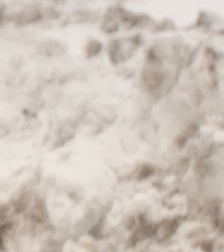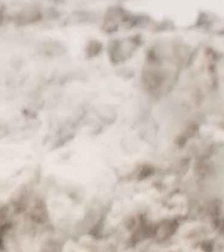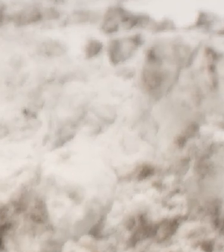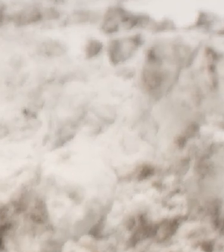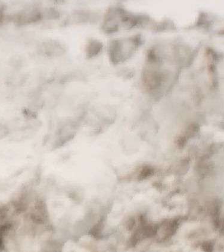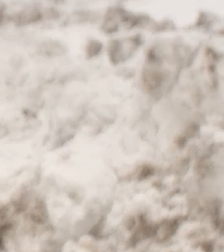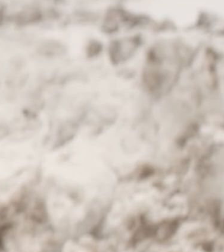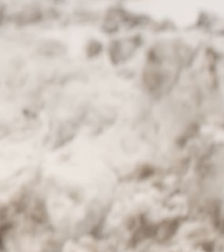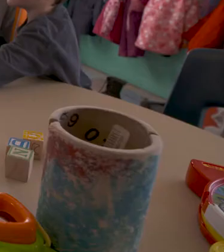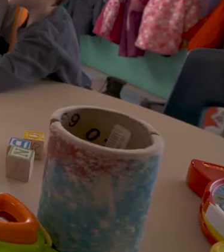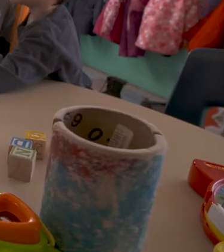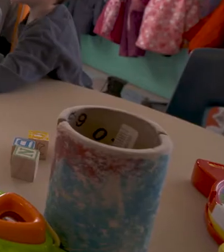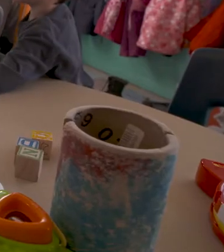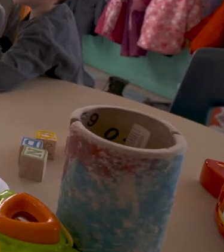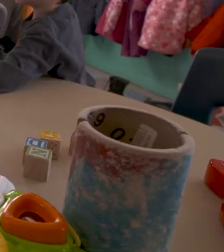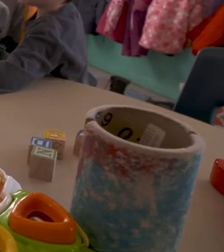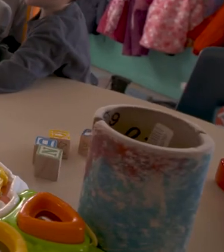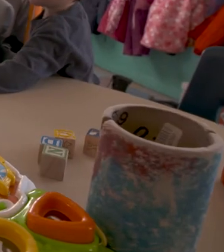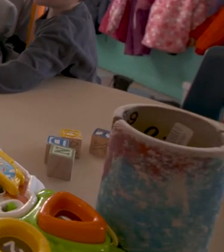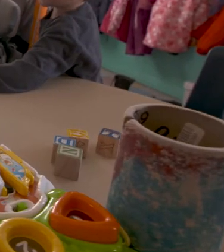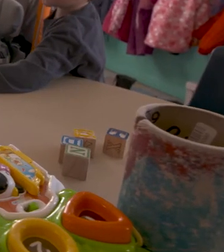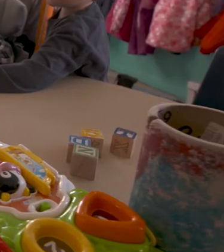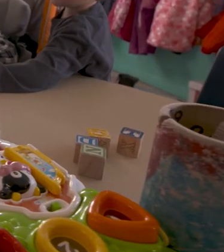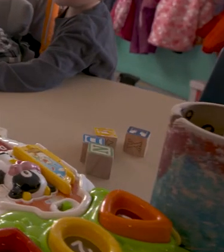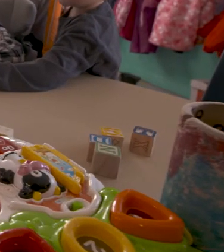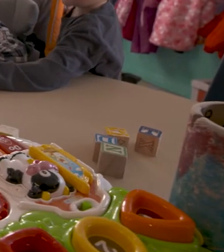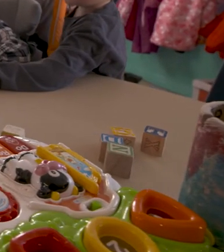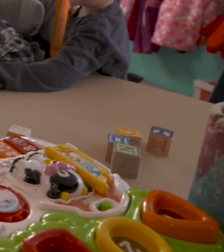Boy: Show Eden where the bird goes.